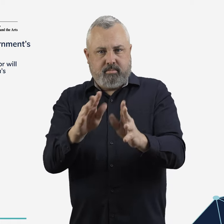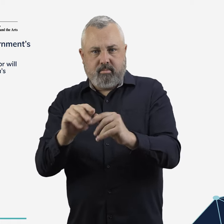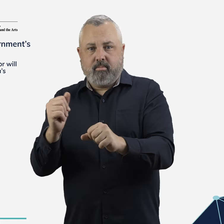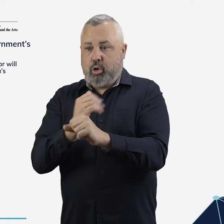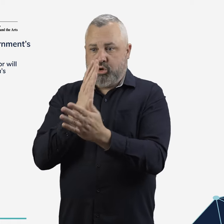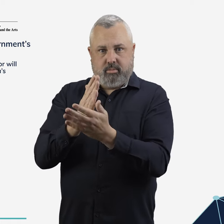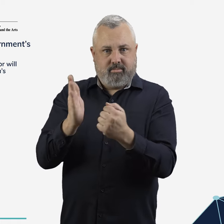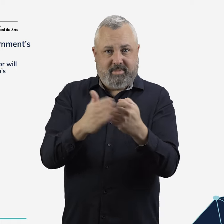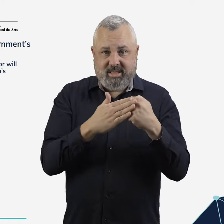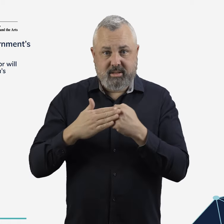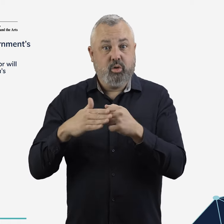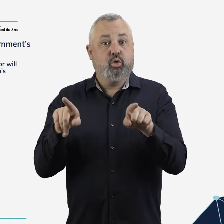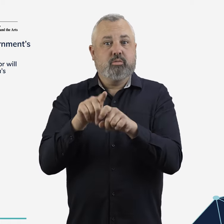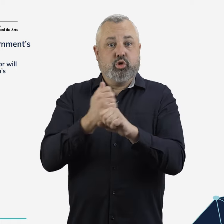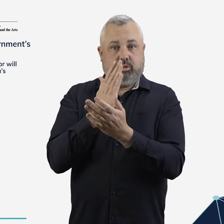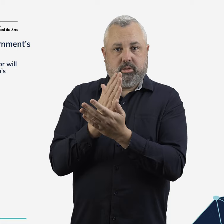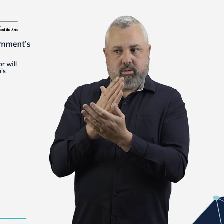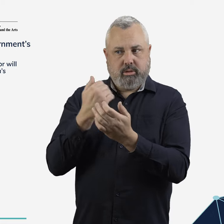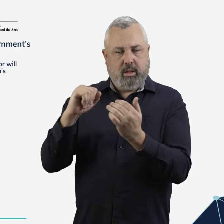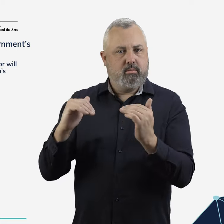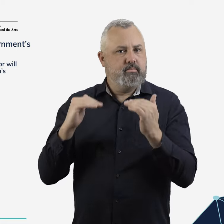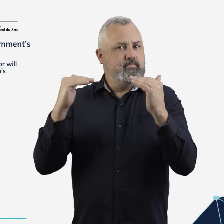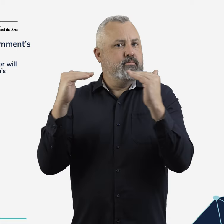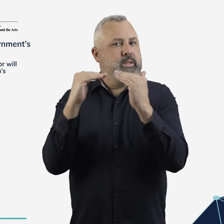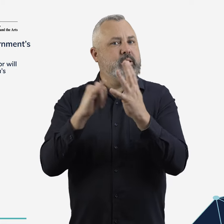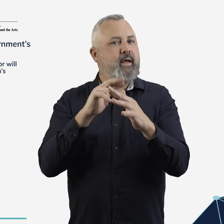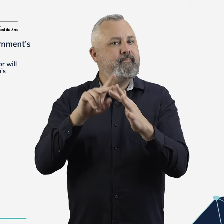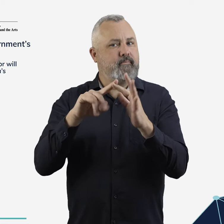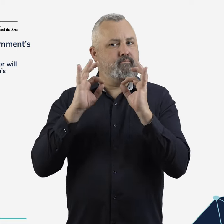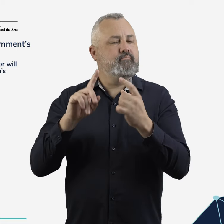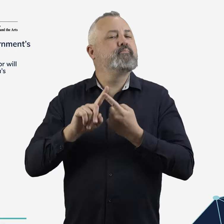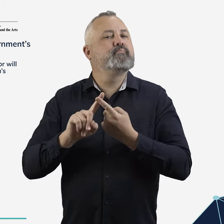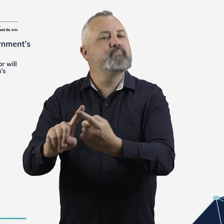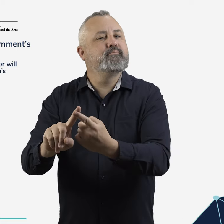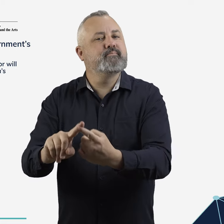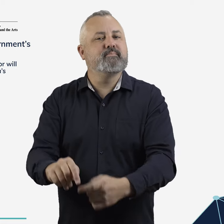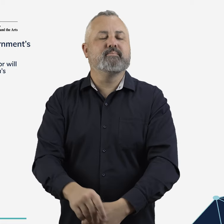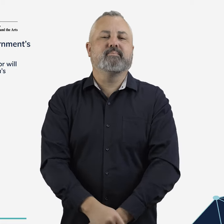practices to reduce the regulatory burden on GA while keeping the community safe.